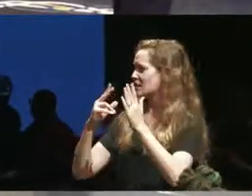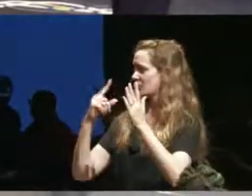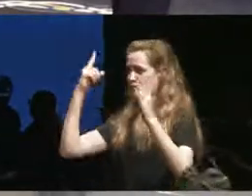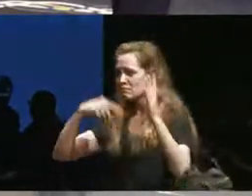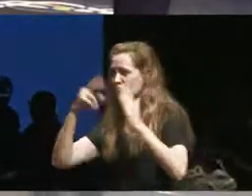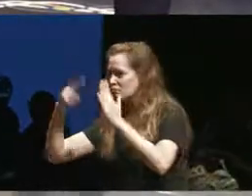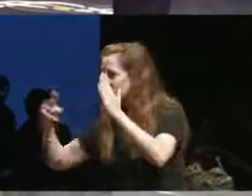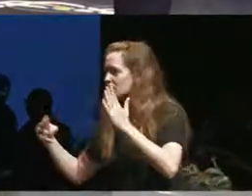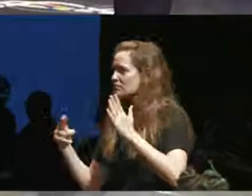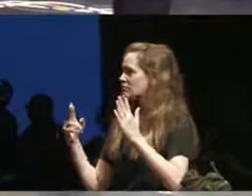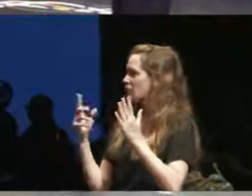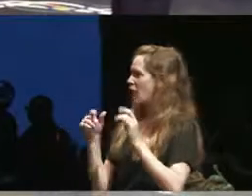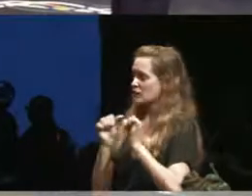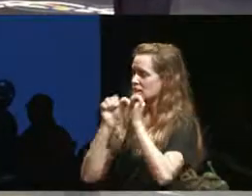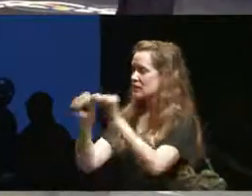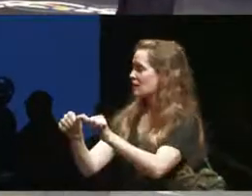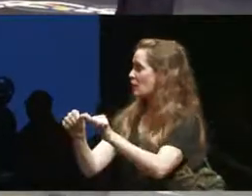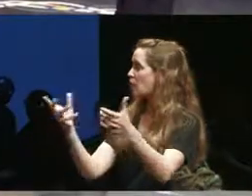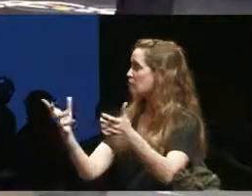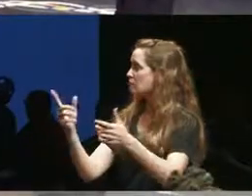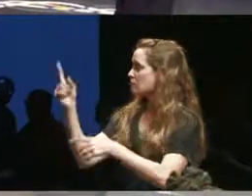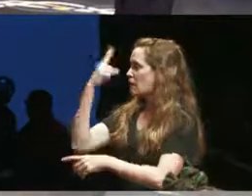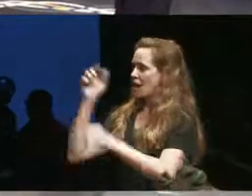around the sustainability of black activists who are putting their lives on